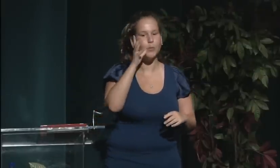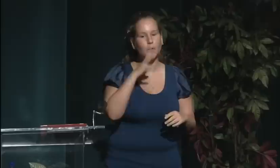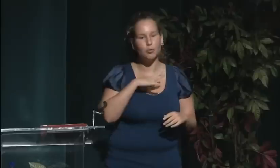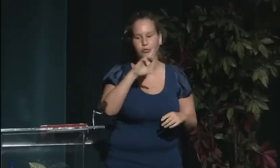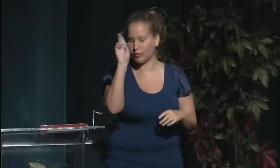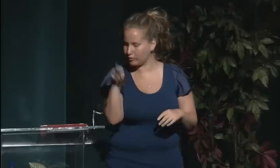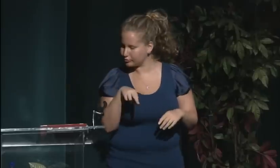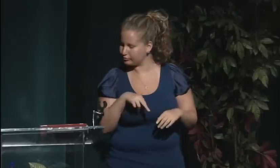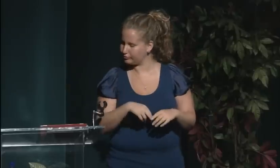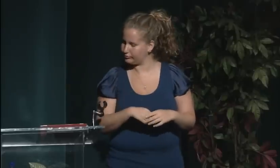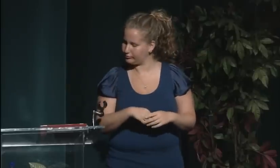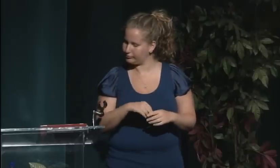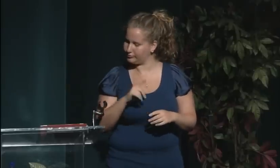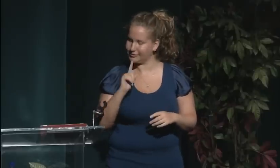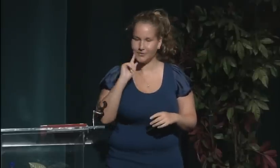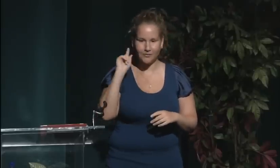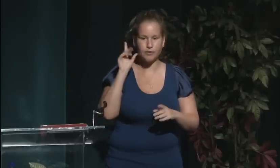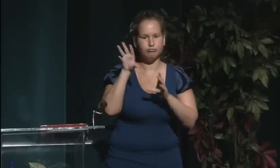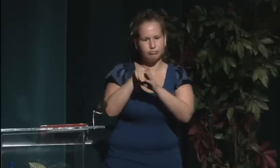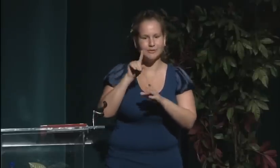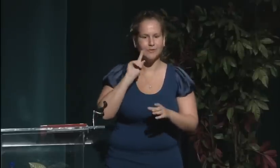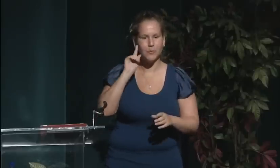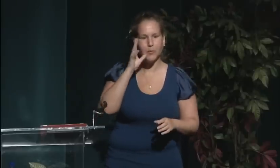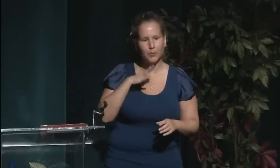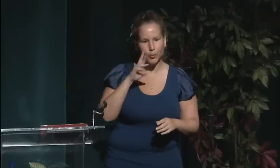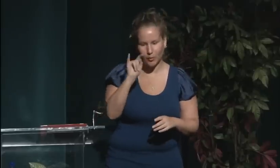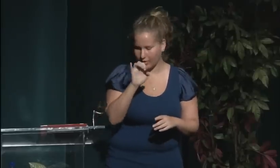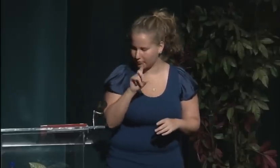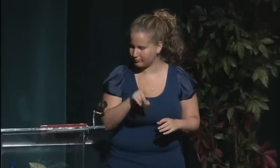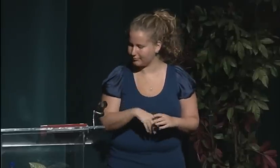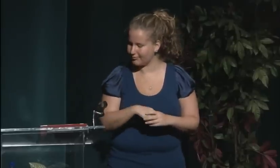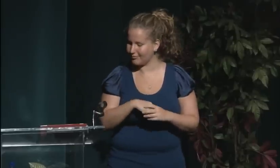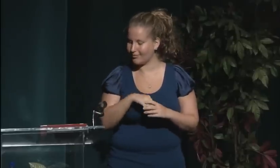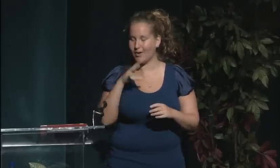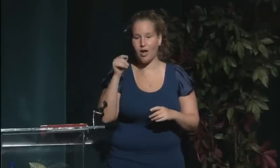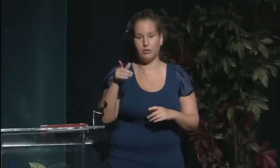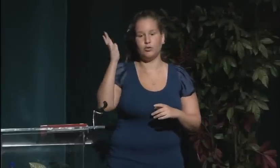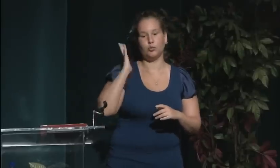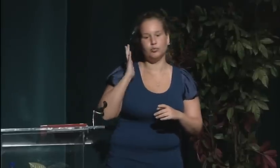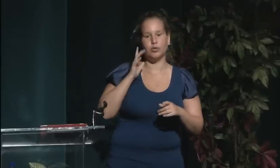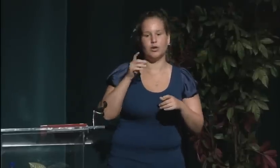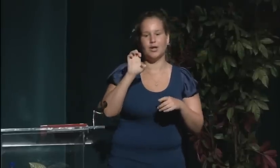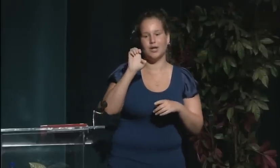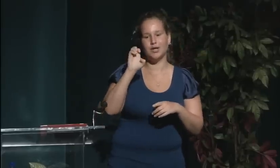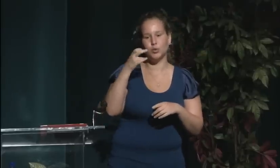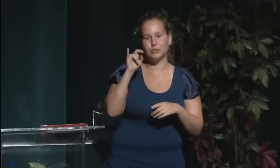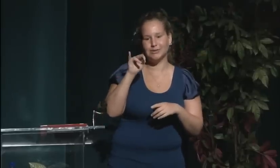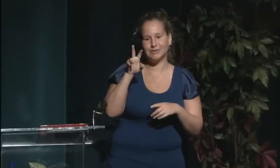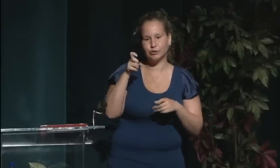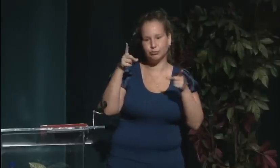It's also my pleasure to introduce Dr. Mary Keane.